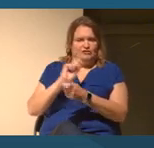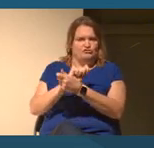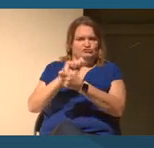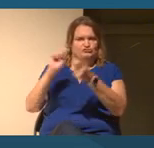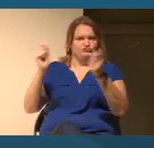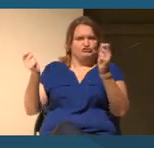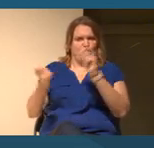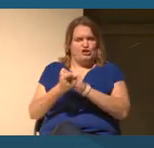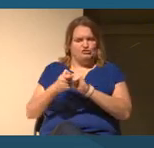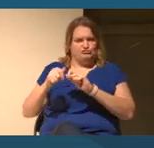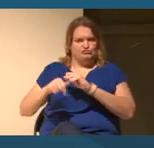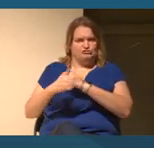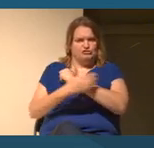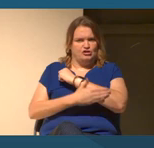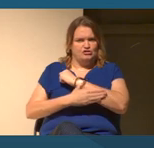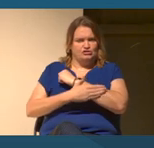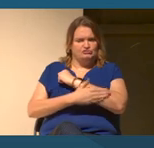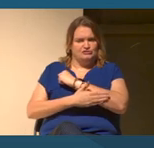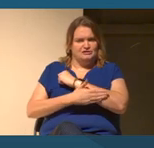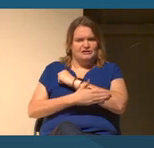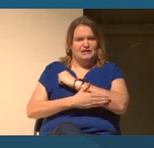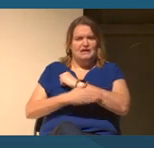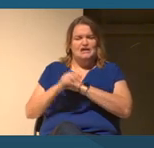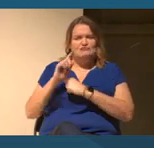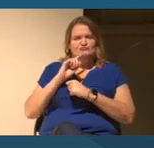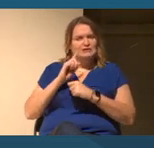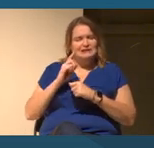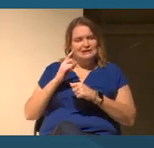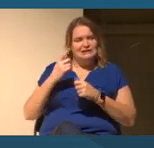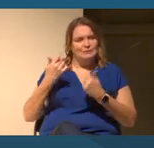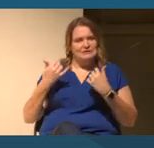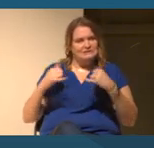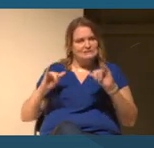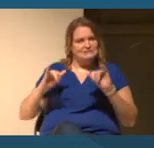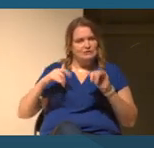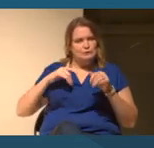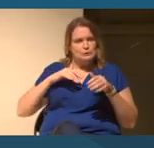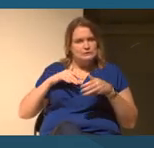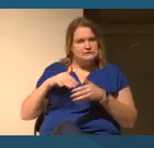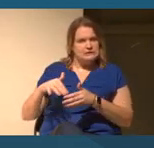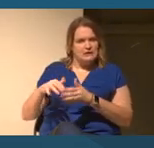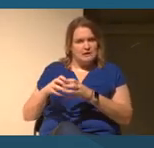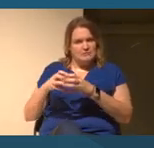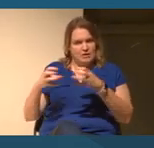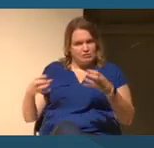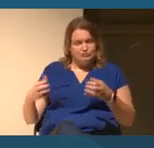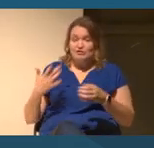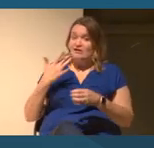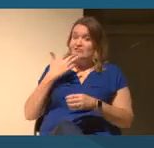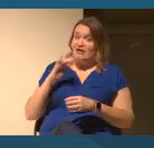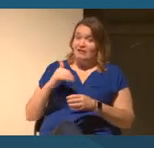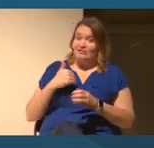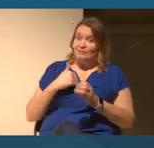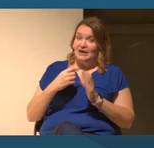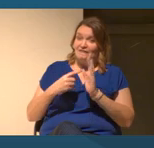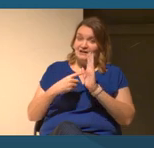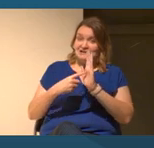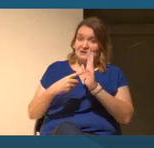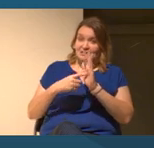And yet it still remains really understudied. Thankfully, we have an exhibit at the National Portrait Gallery that I hope you can visit.